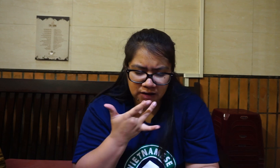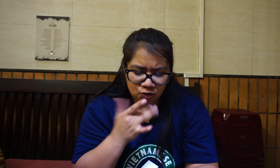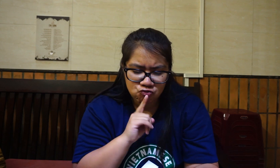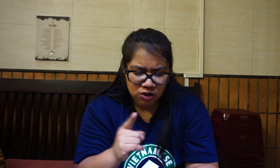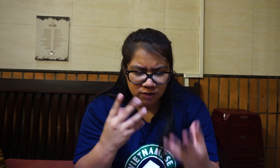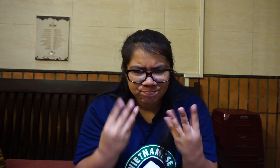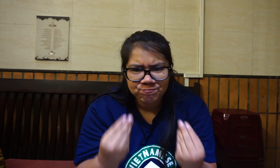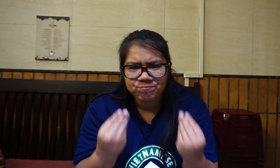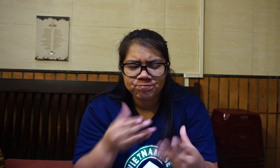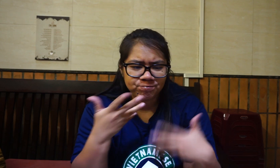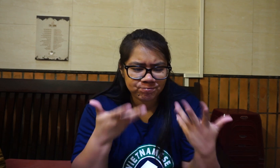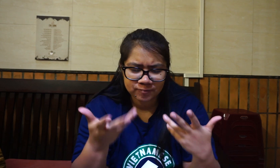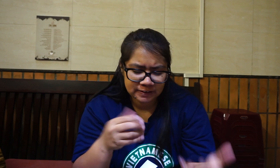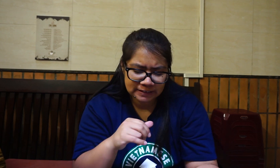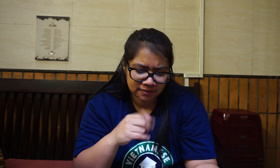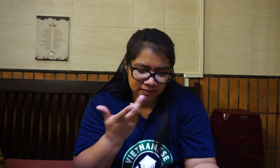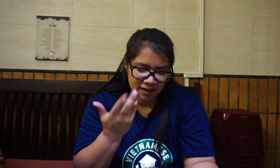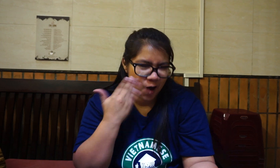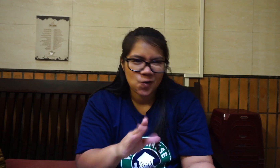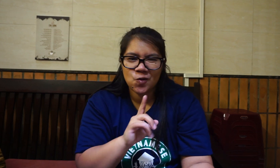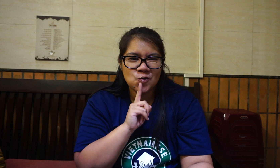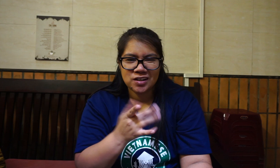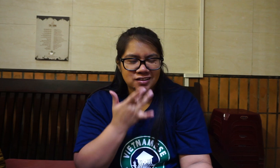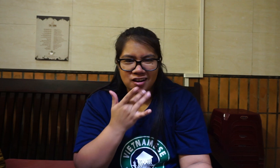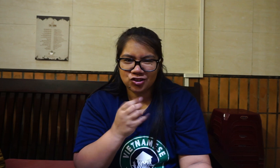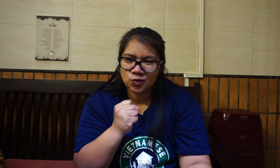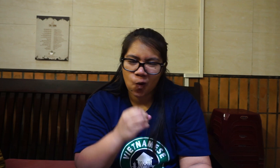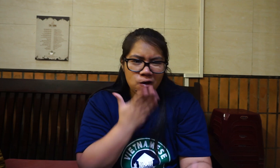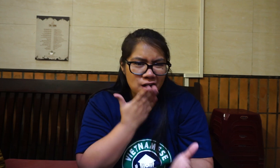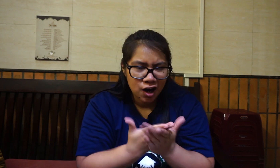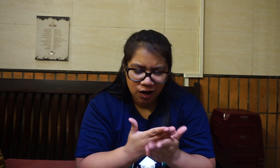It taste really soft I don't know, it really taste so good!